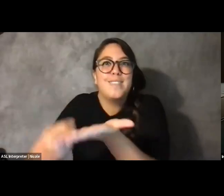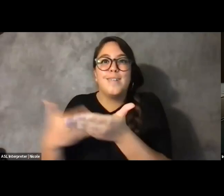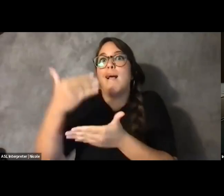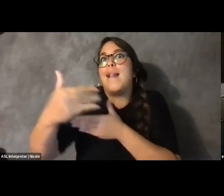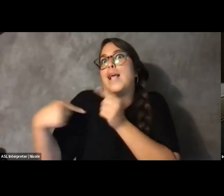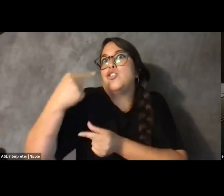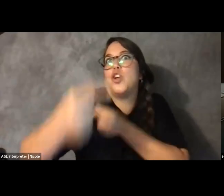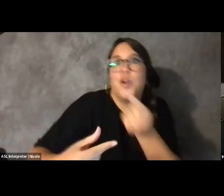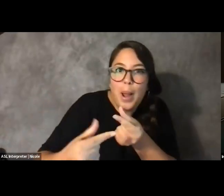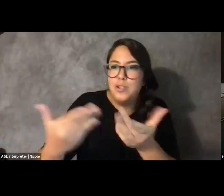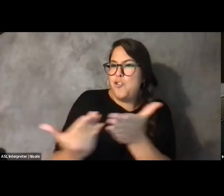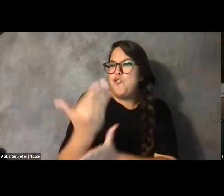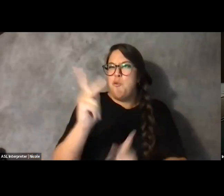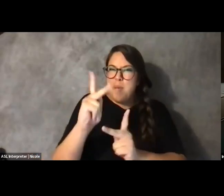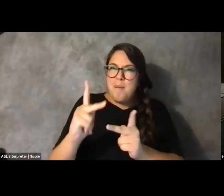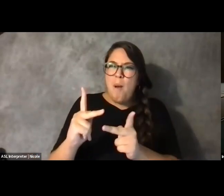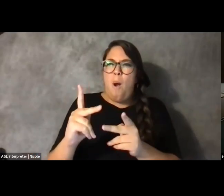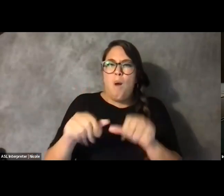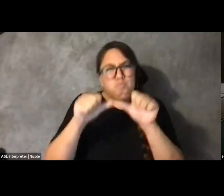up now who are engaged in this work.